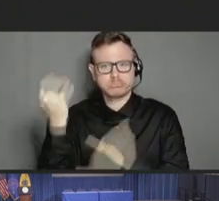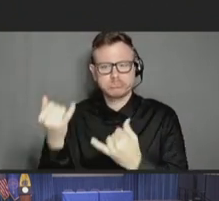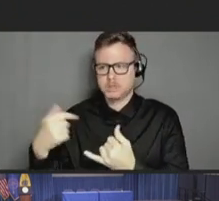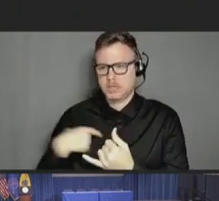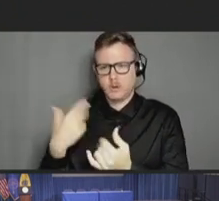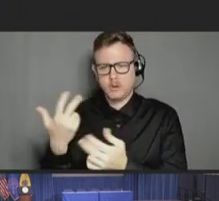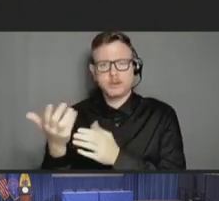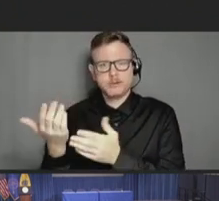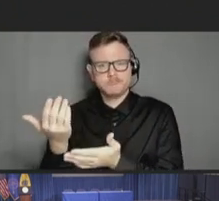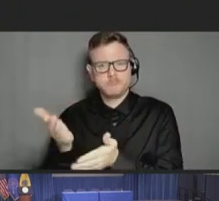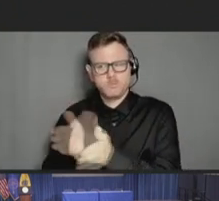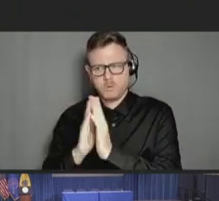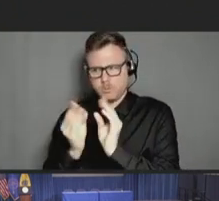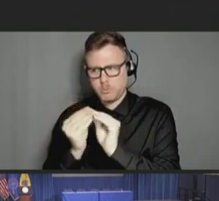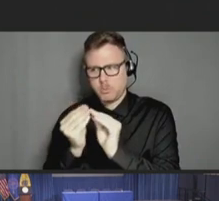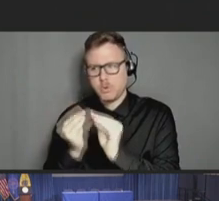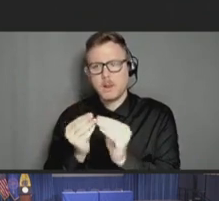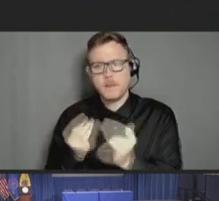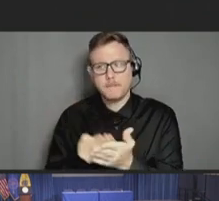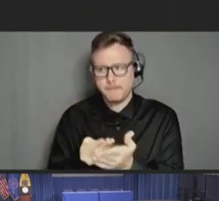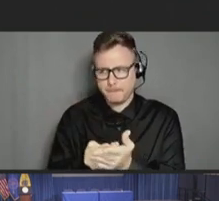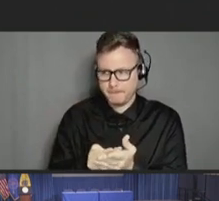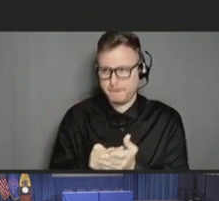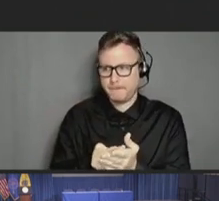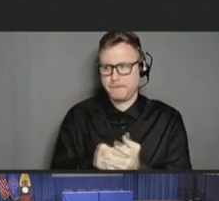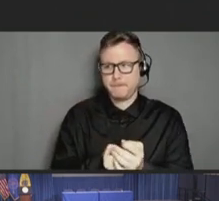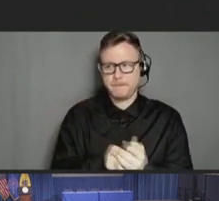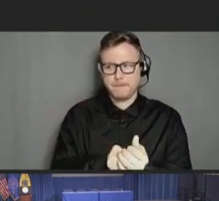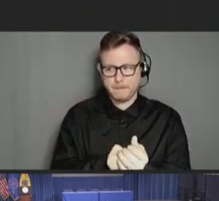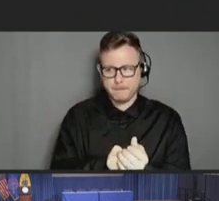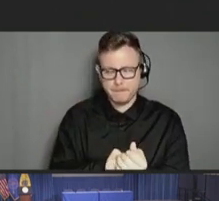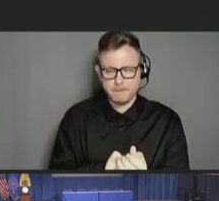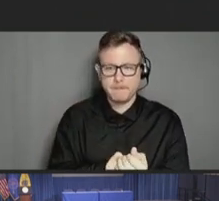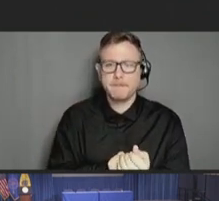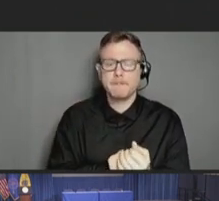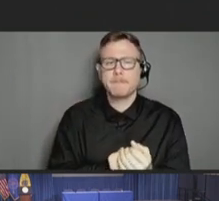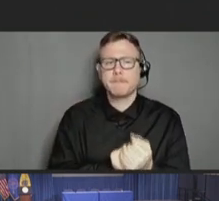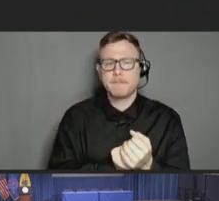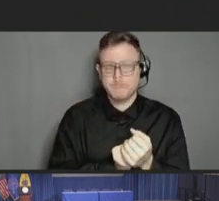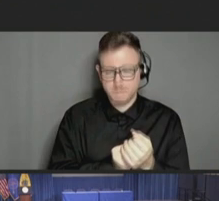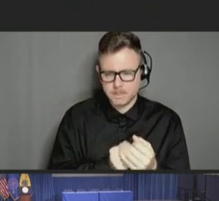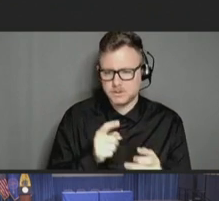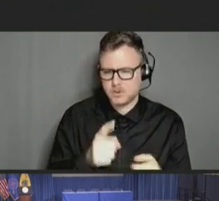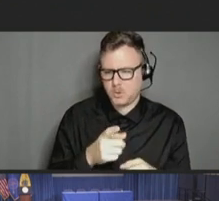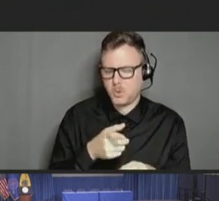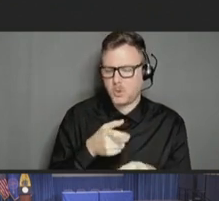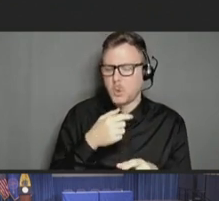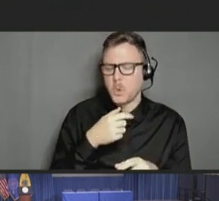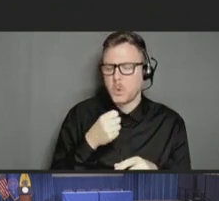put into the system through the time of the pandemic in those early months they know is